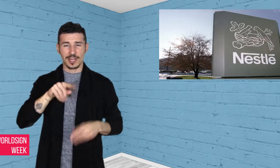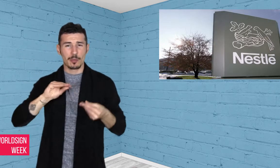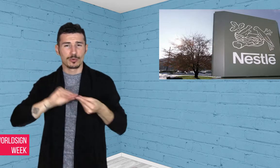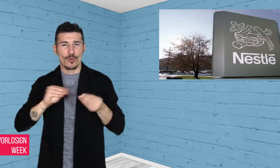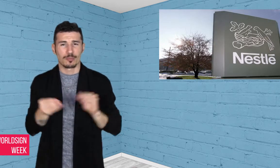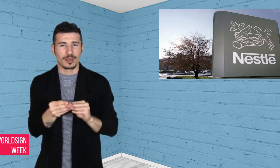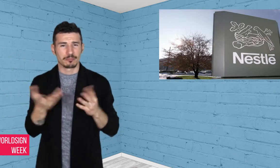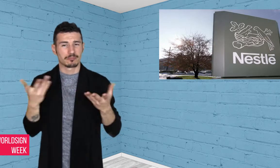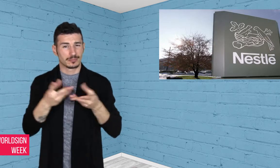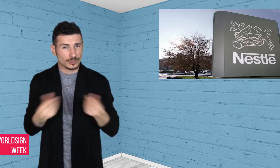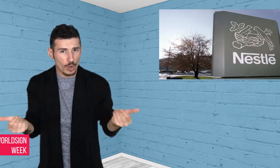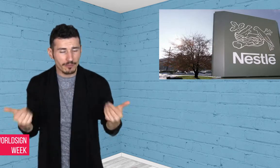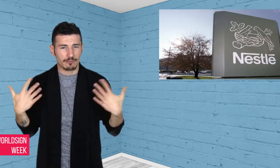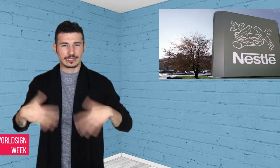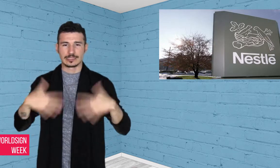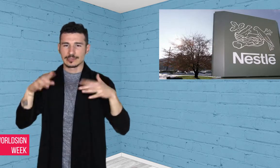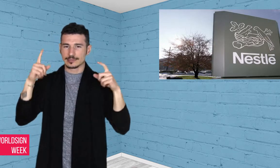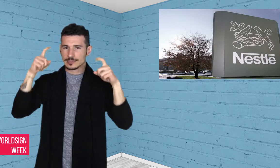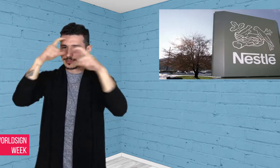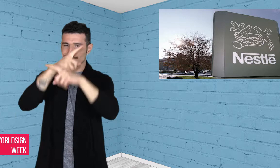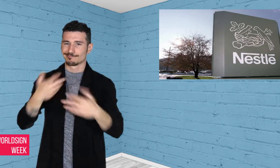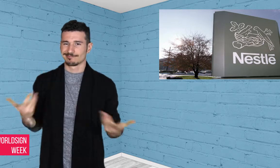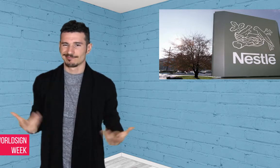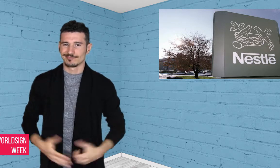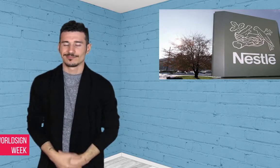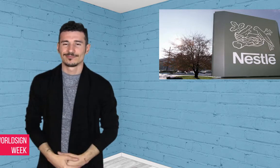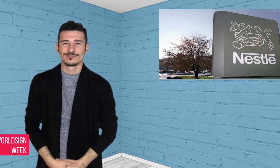international problem to solve.